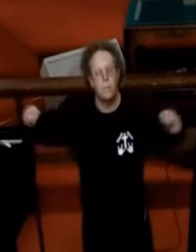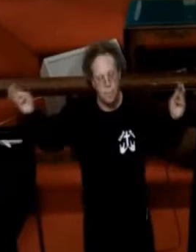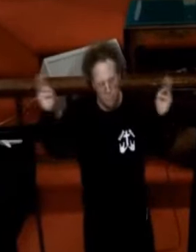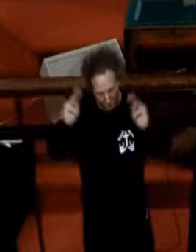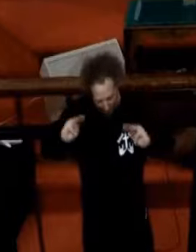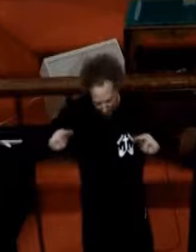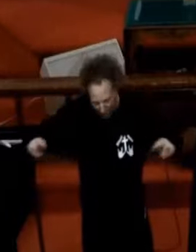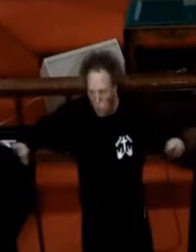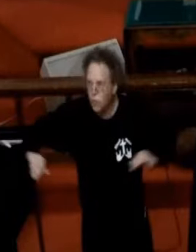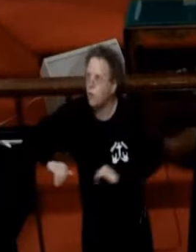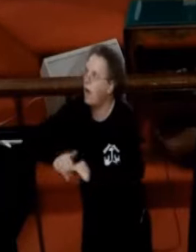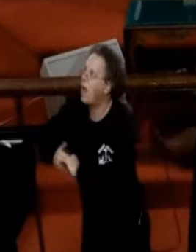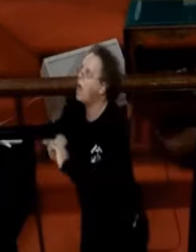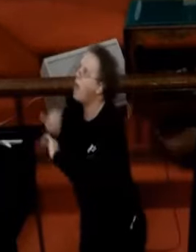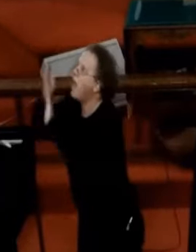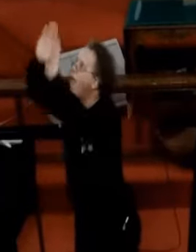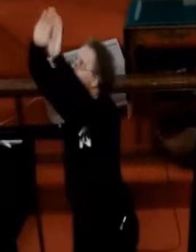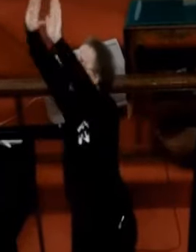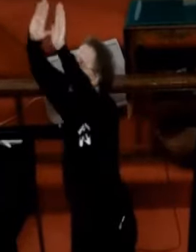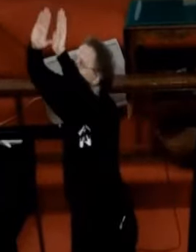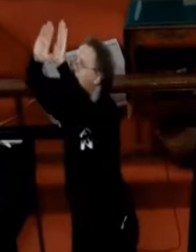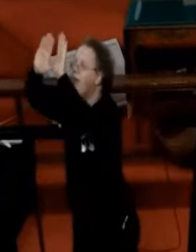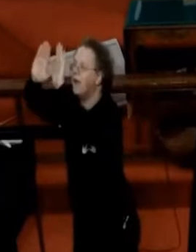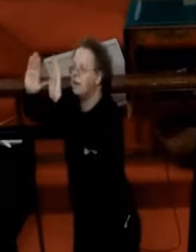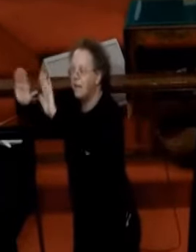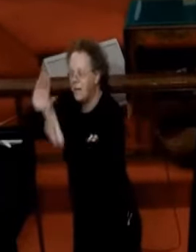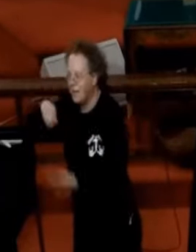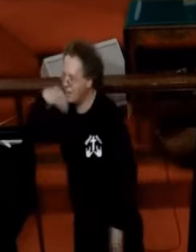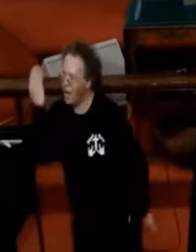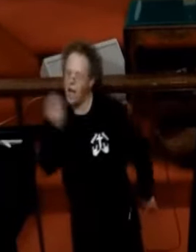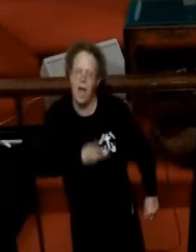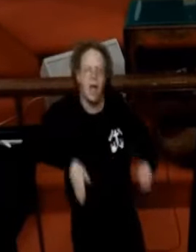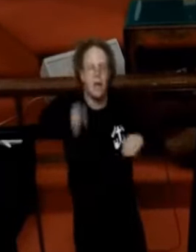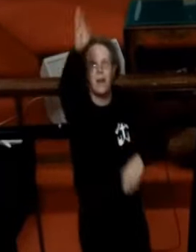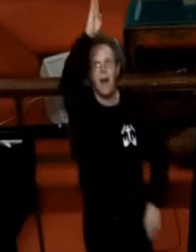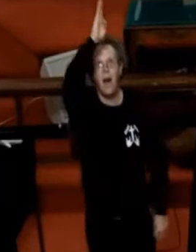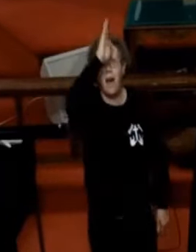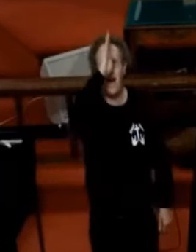How great is our God